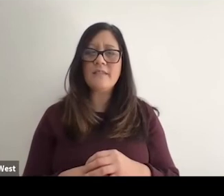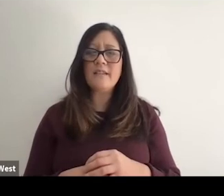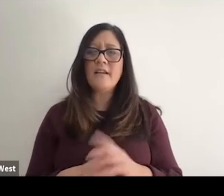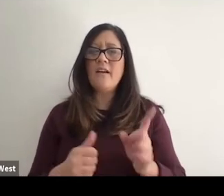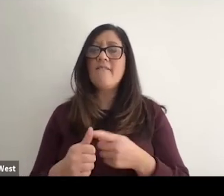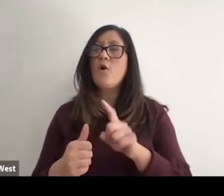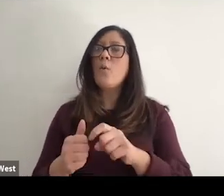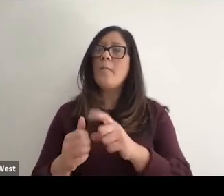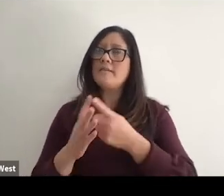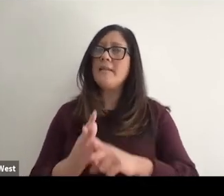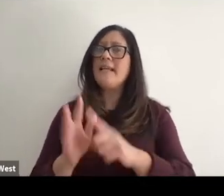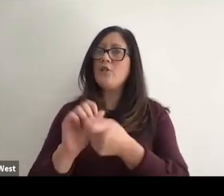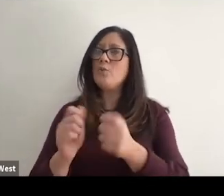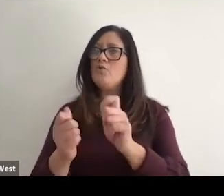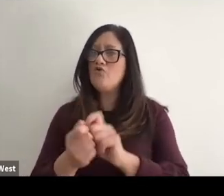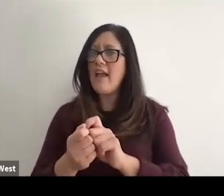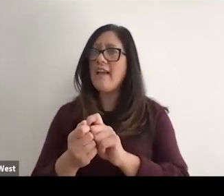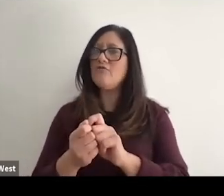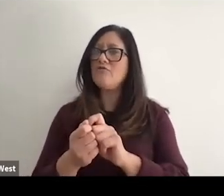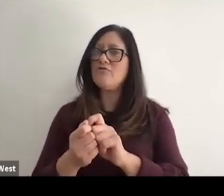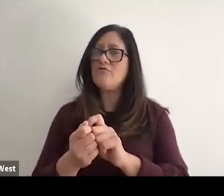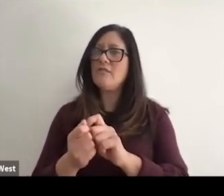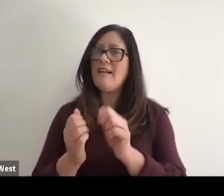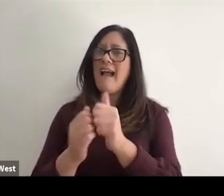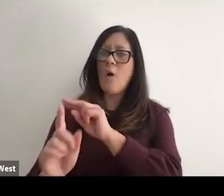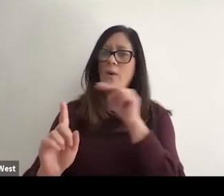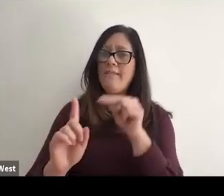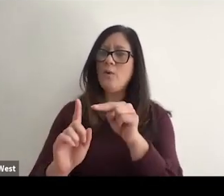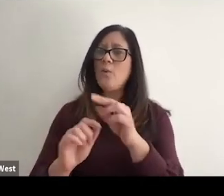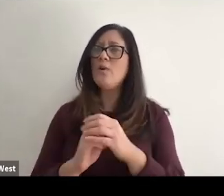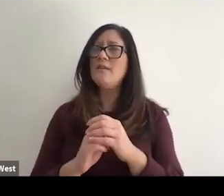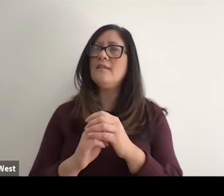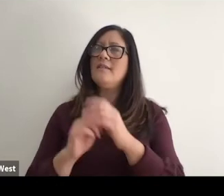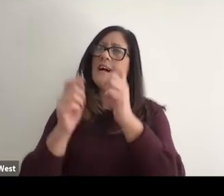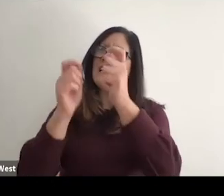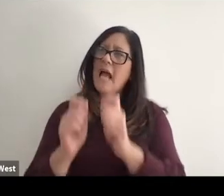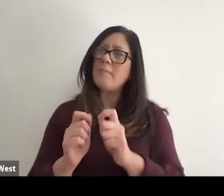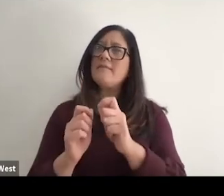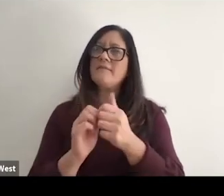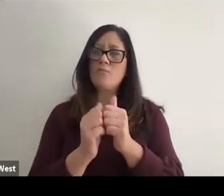I think that we have to begin to change our mindset around access to adaptive sports and thinking.